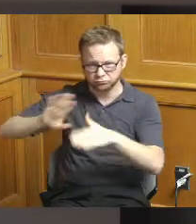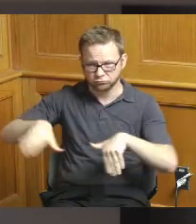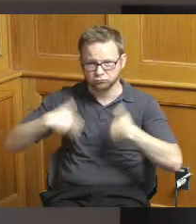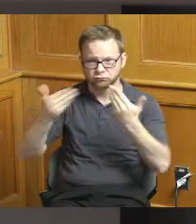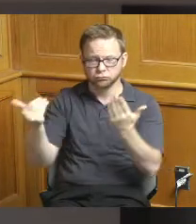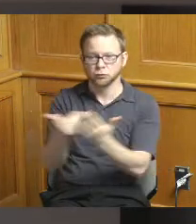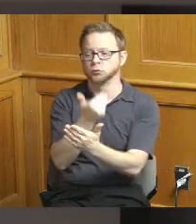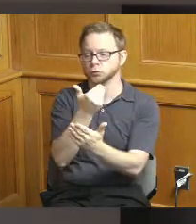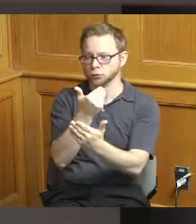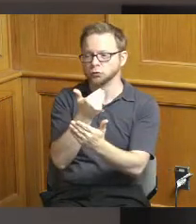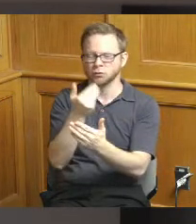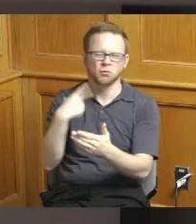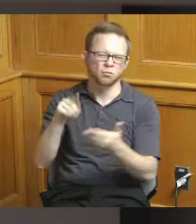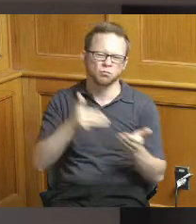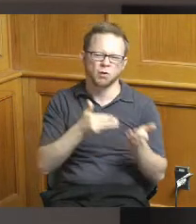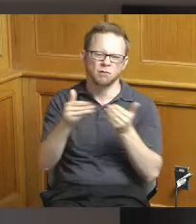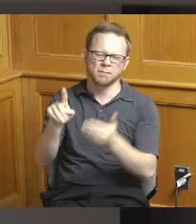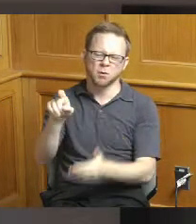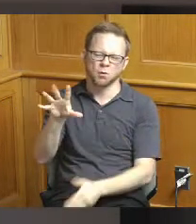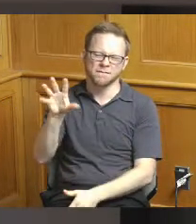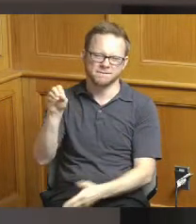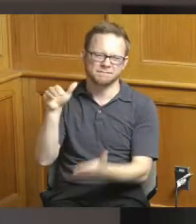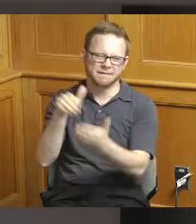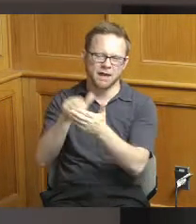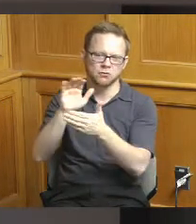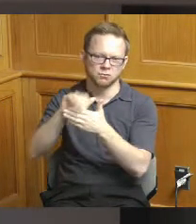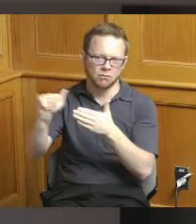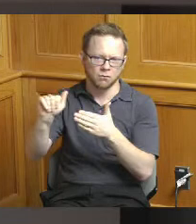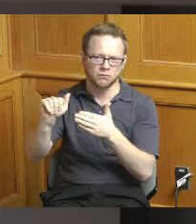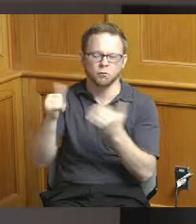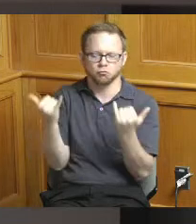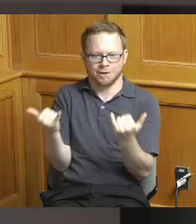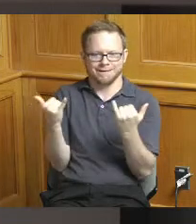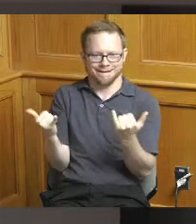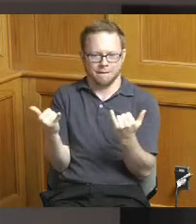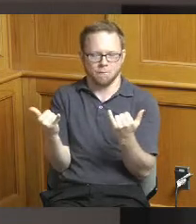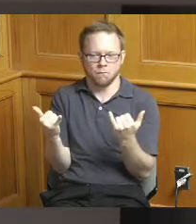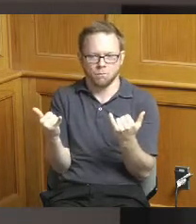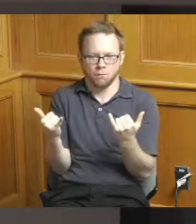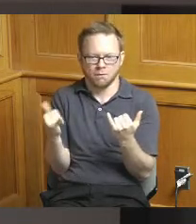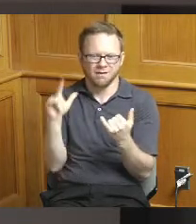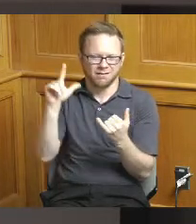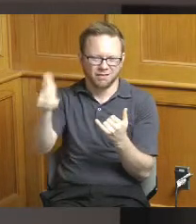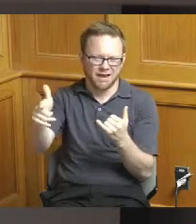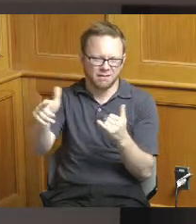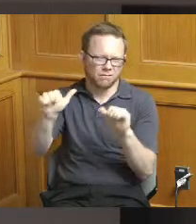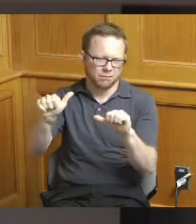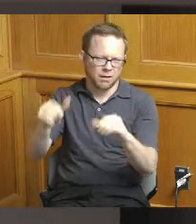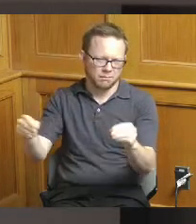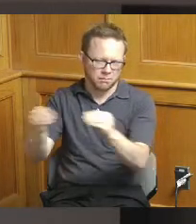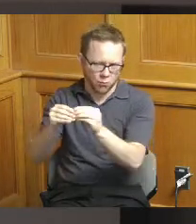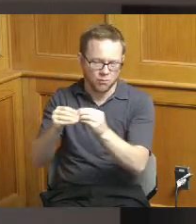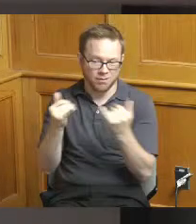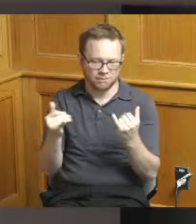for I guess maybe an initial round to get things started in their application that they included